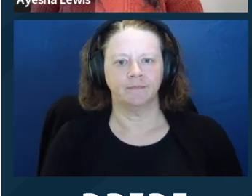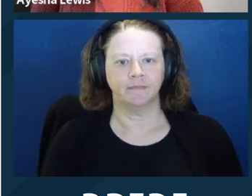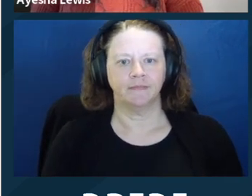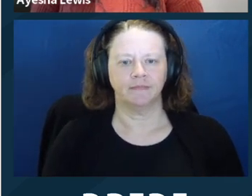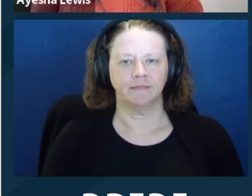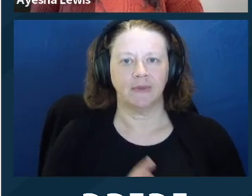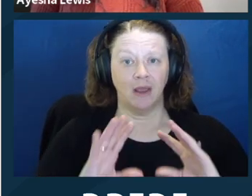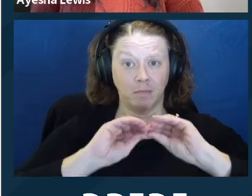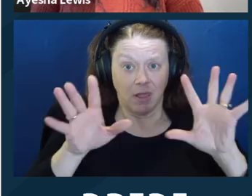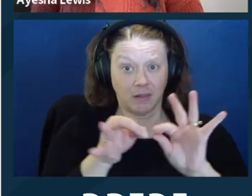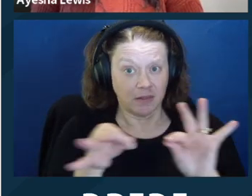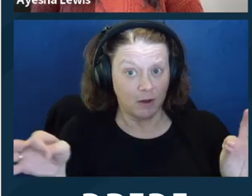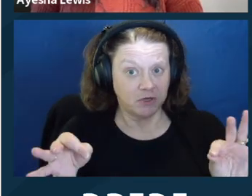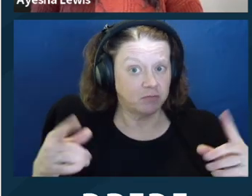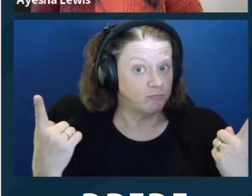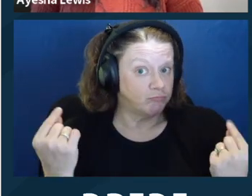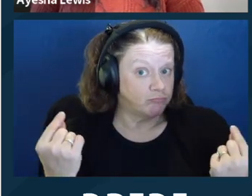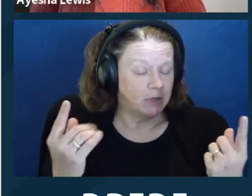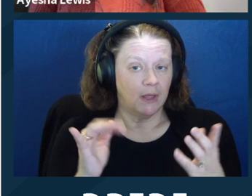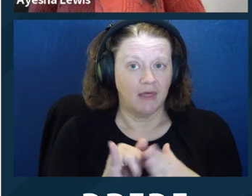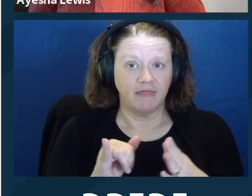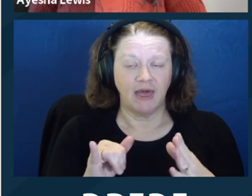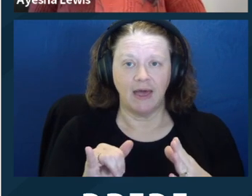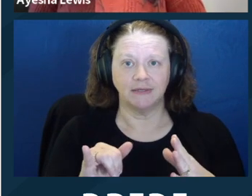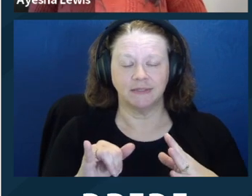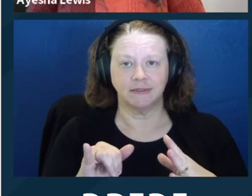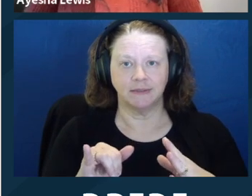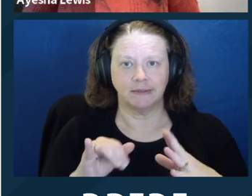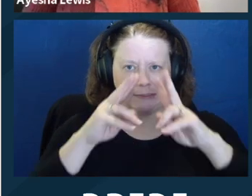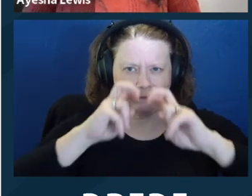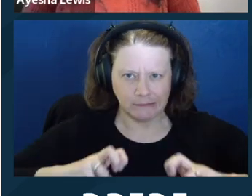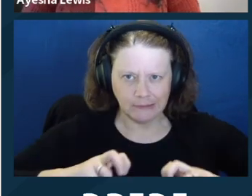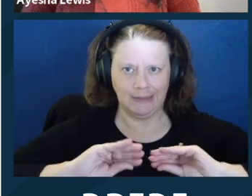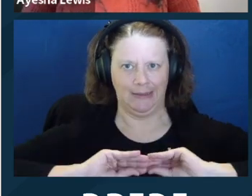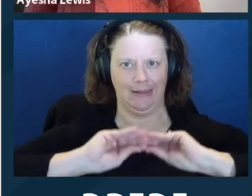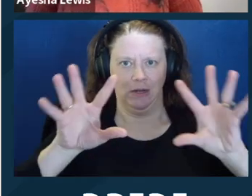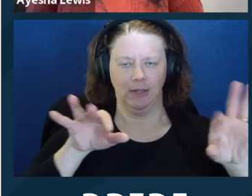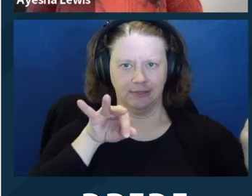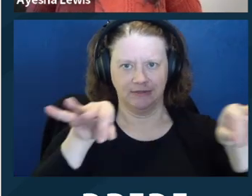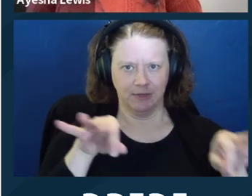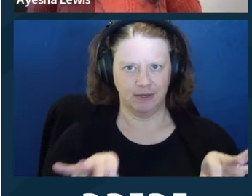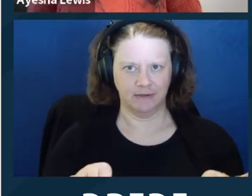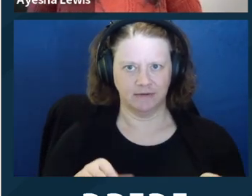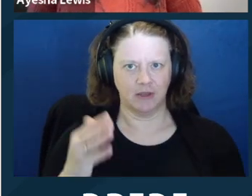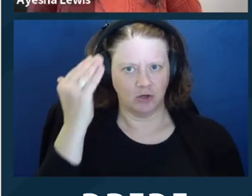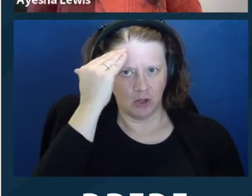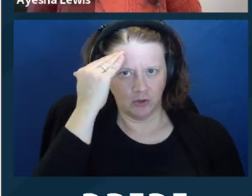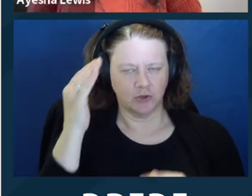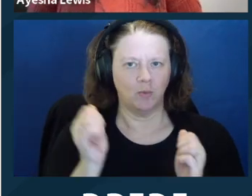common words. So instead of saying, this case is seeking injunctive relief only, try saying,